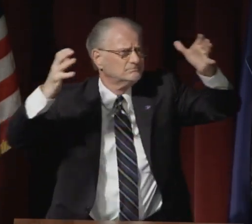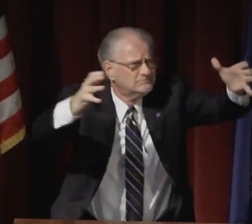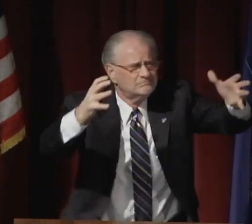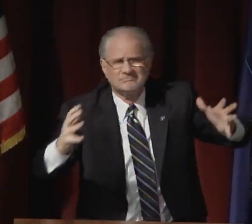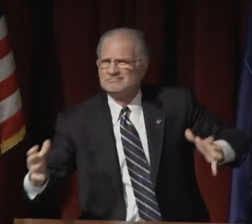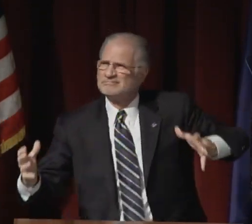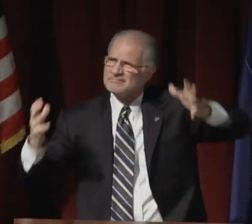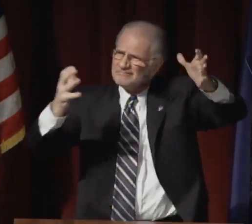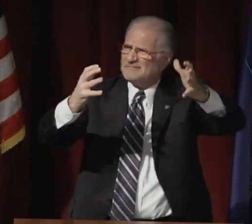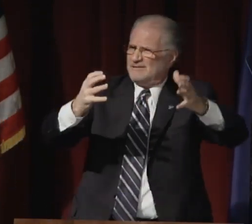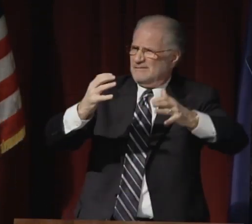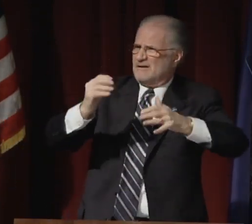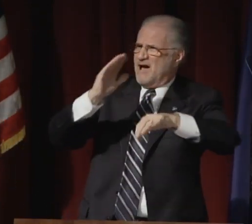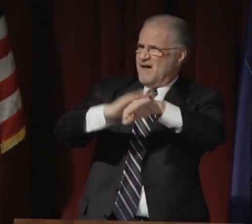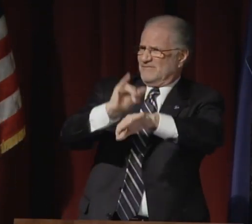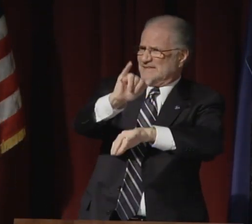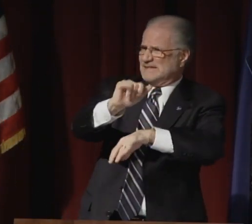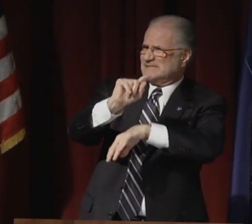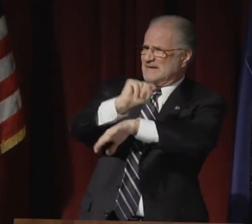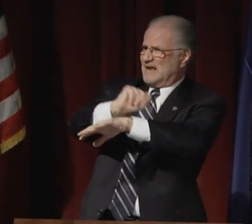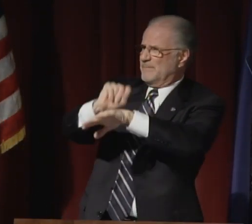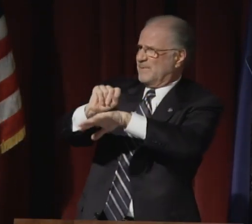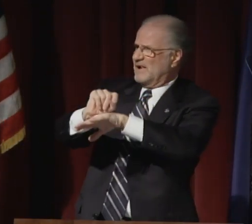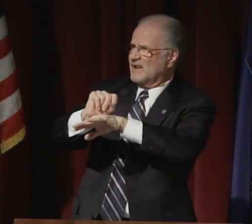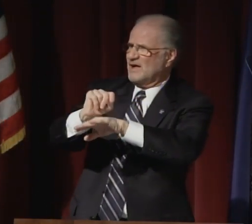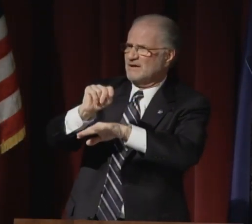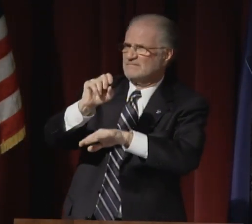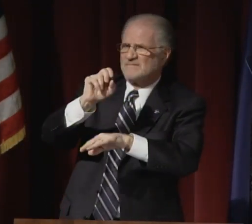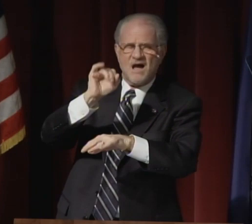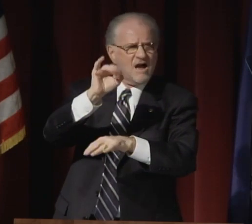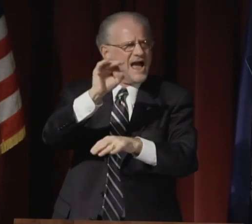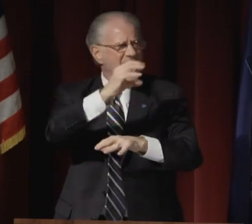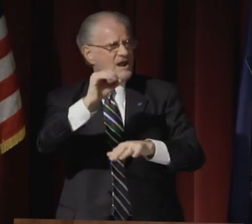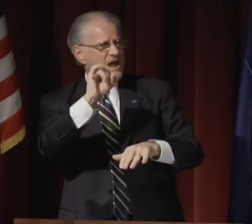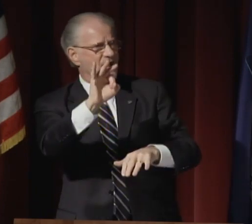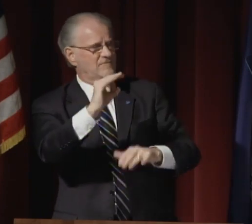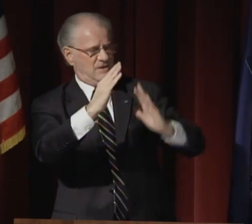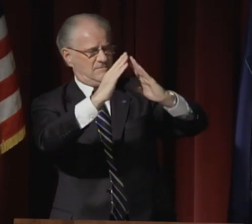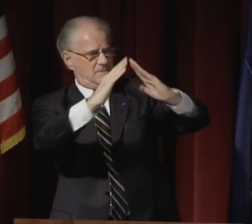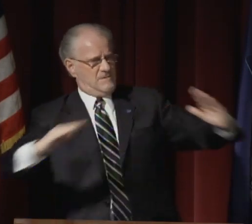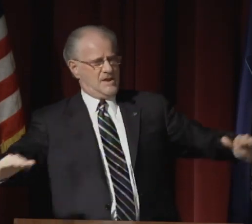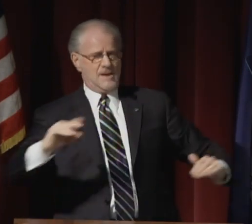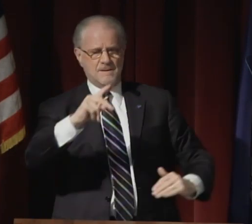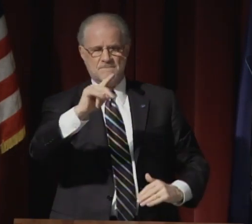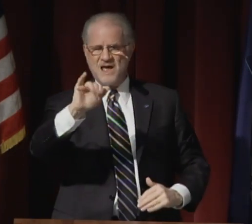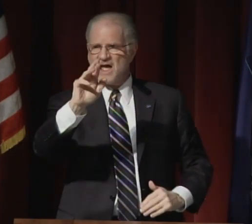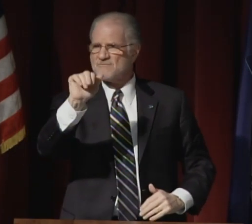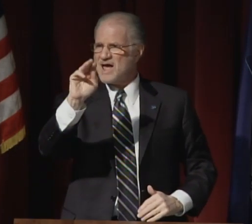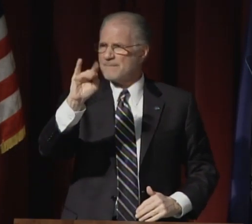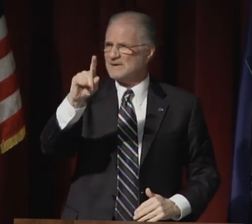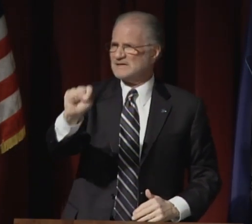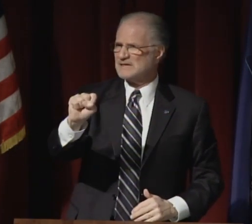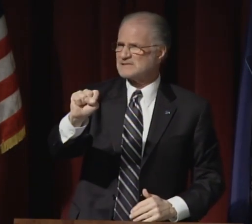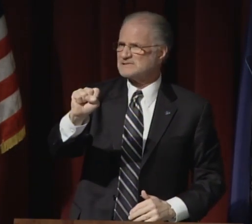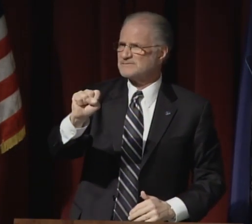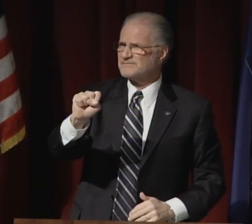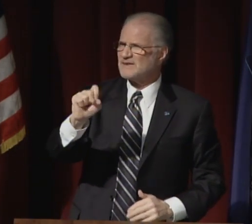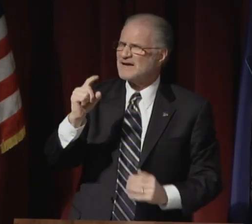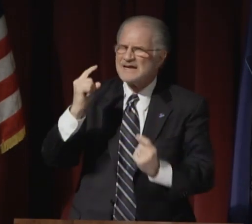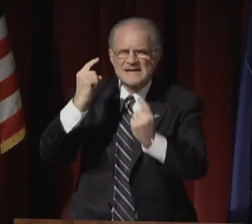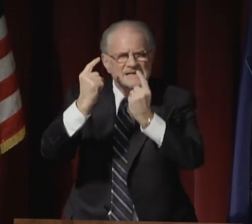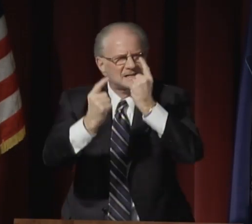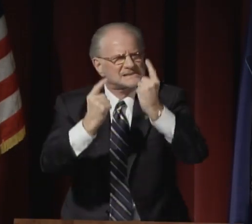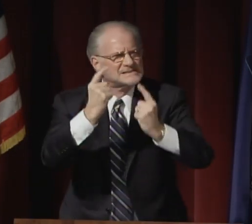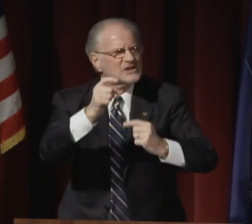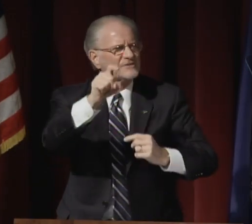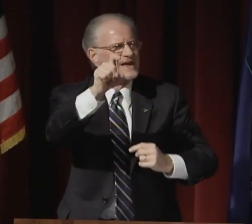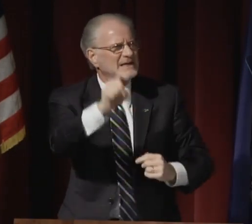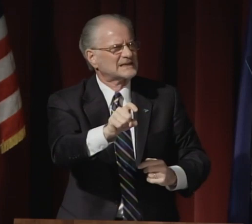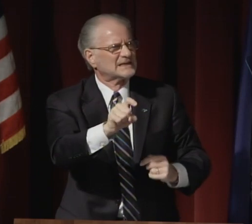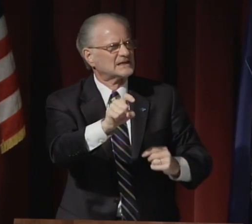of this temple and of the pyramids.